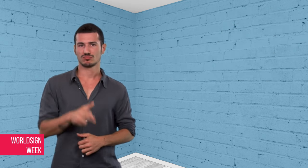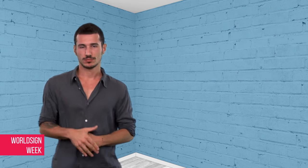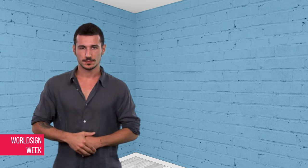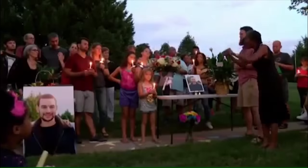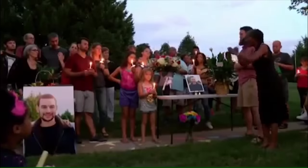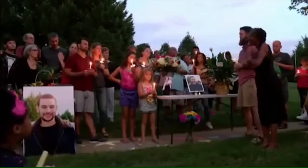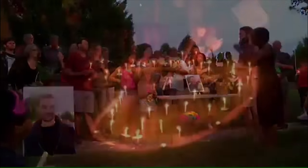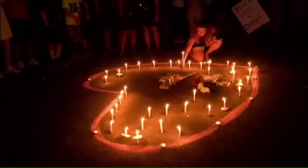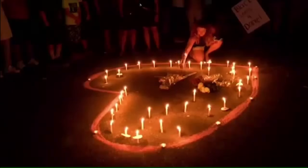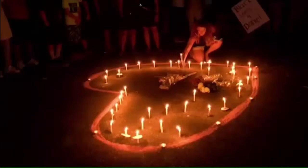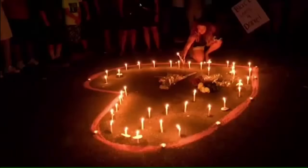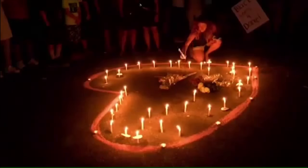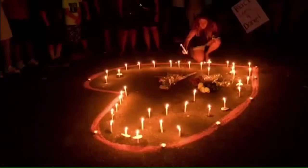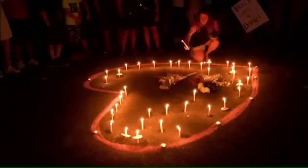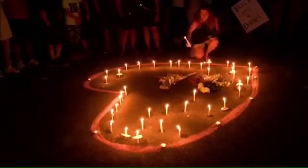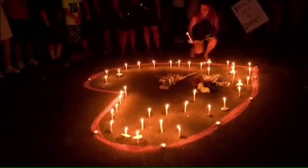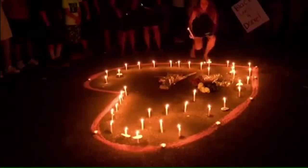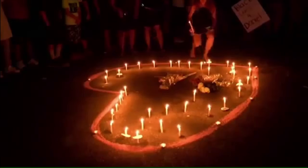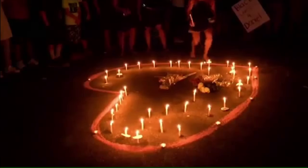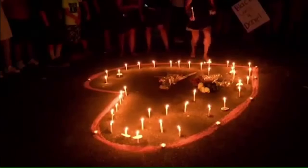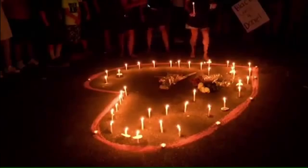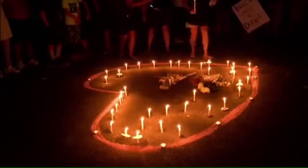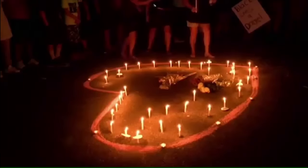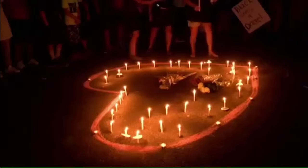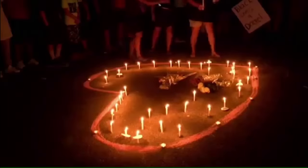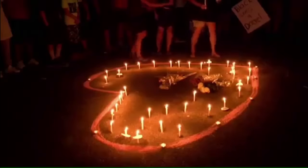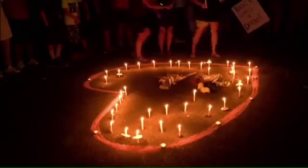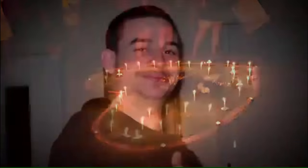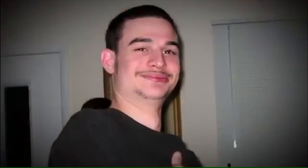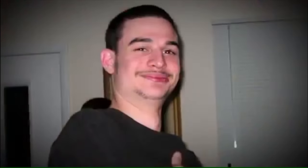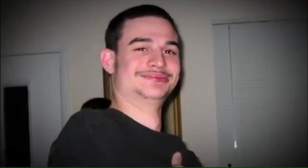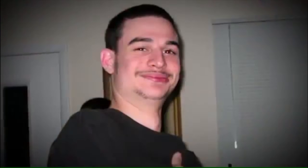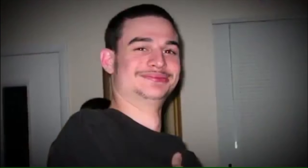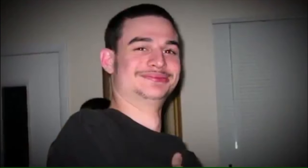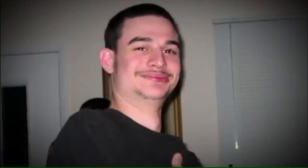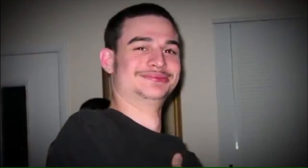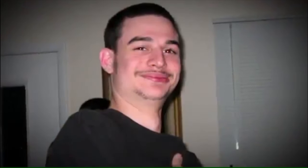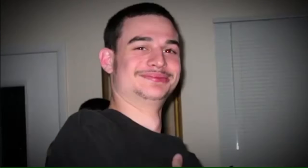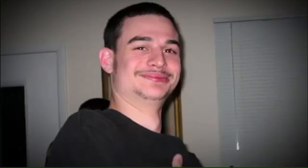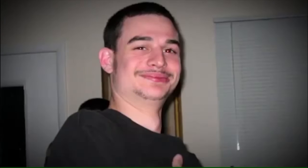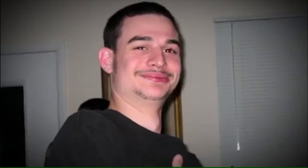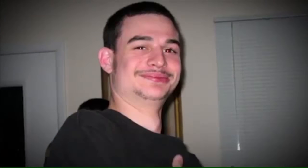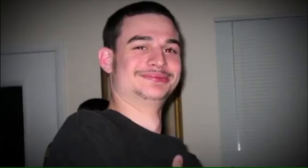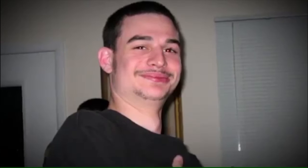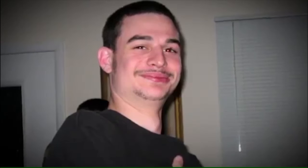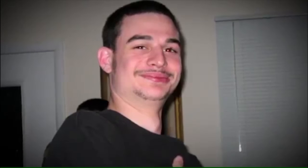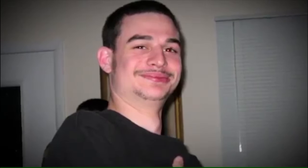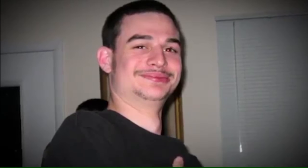instantly.